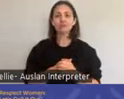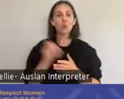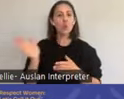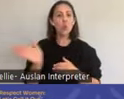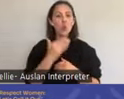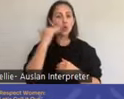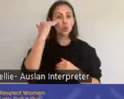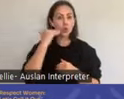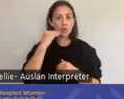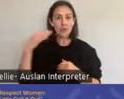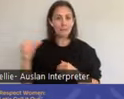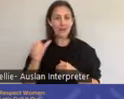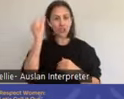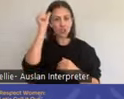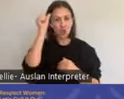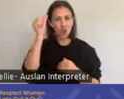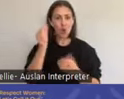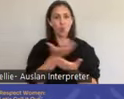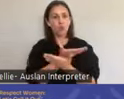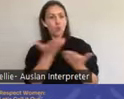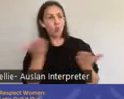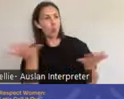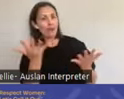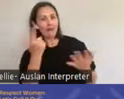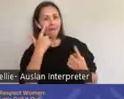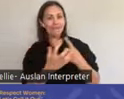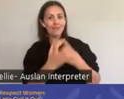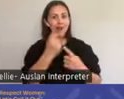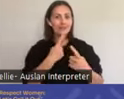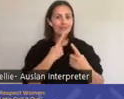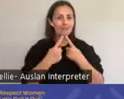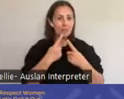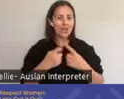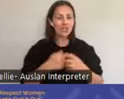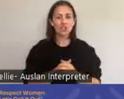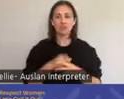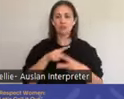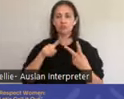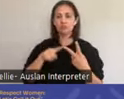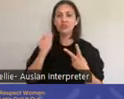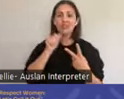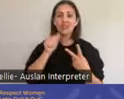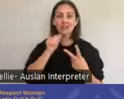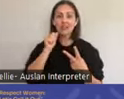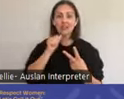to adverse consequences of unprotected sexual activity, ability to access sexual